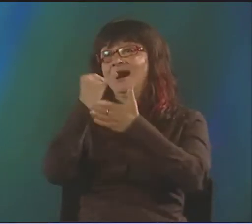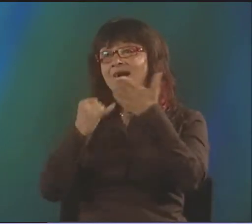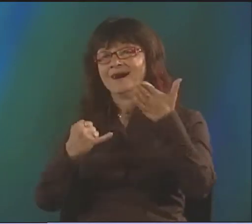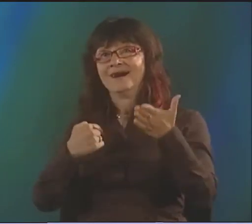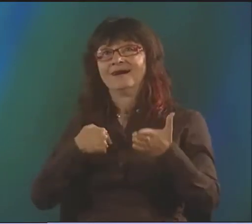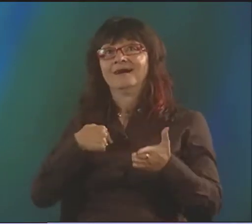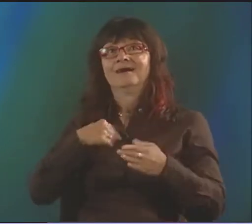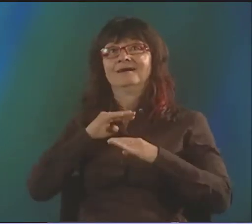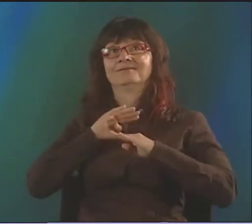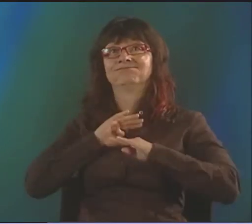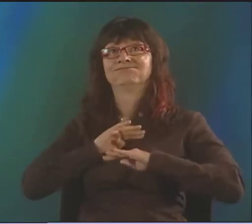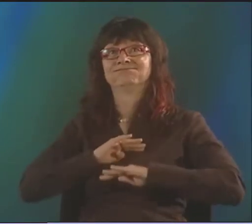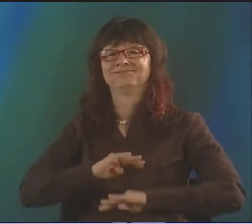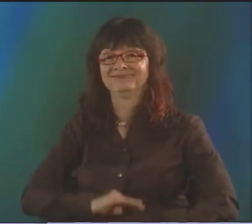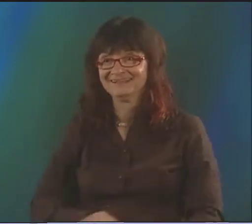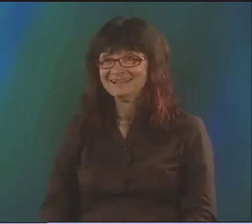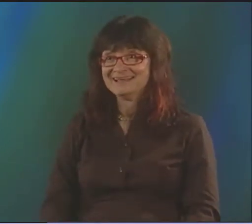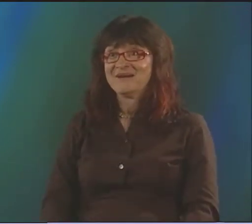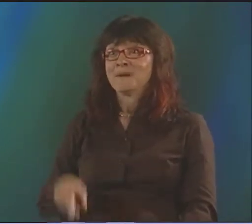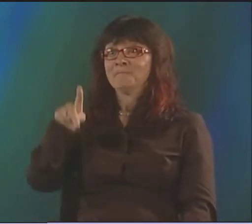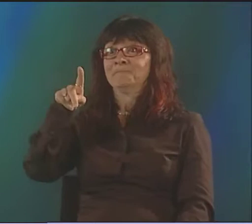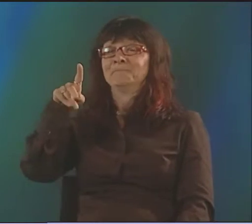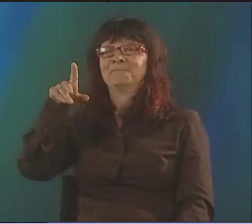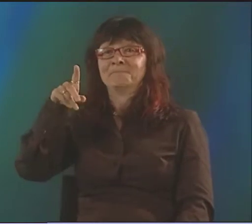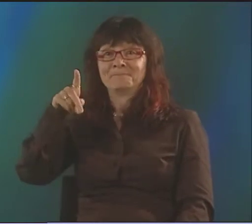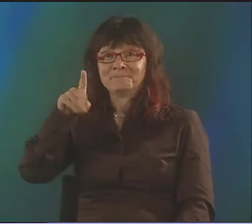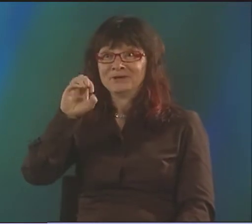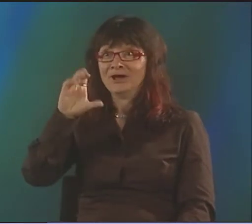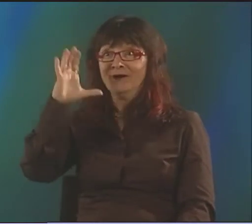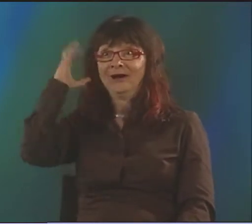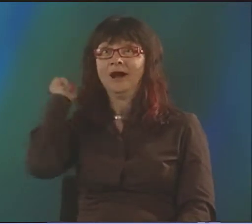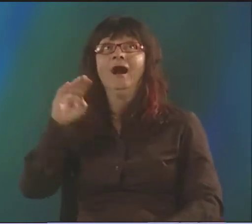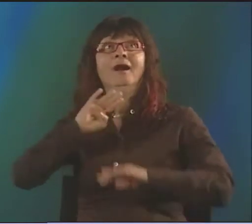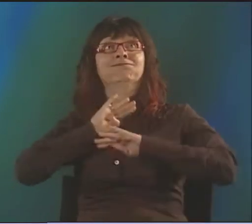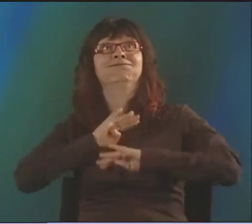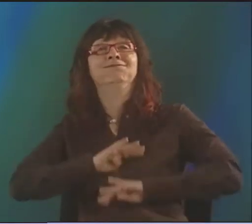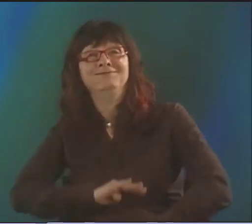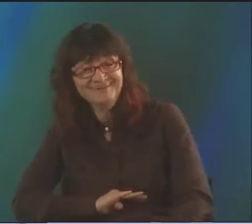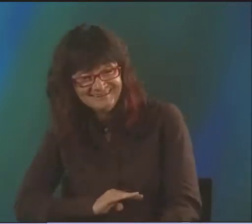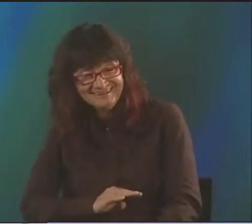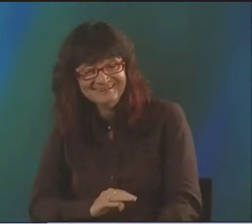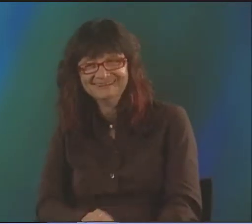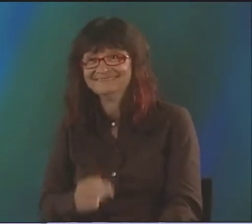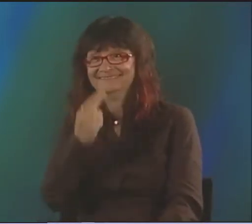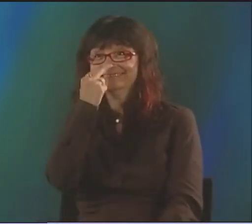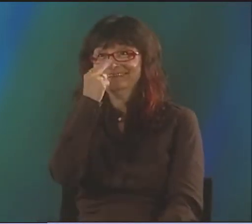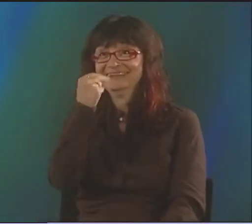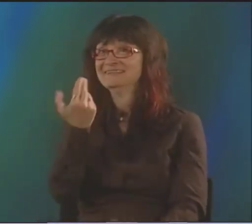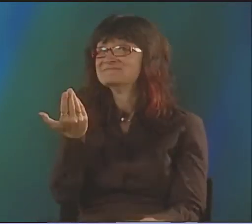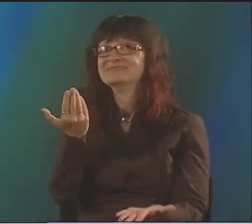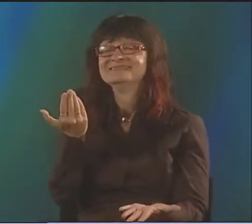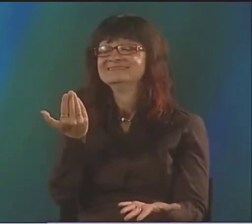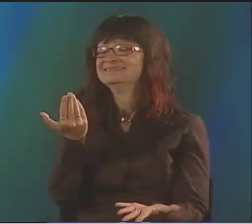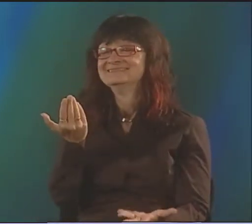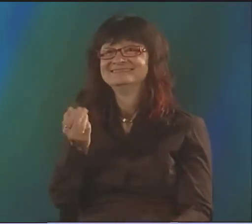AND I THINK THAT IT WAS GREAT BECAUSE AS WE WERE ABLE TO HAVE THIS DIALOGUE, MORE PEOPLE UNDERSTOOD THE IDEA OF ART AND WHAT POETRY WAS.